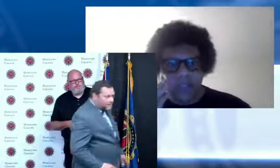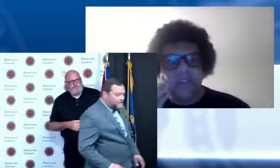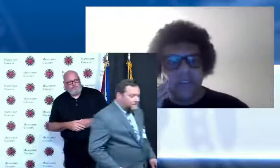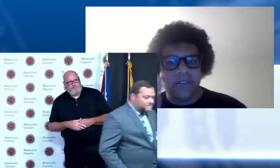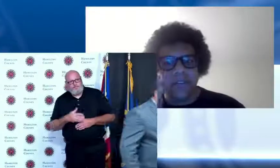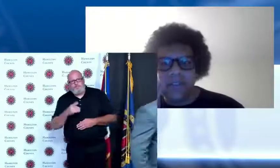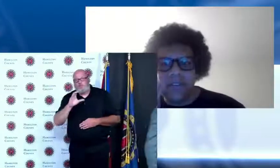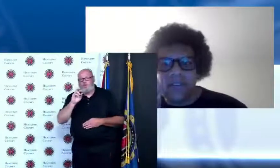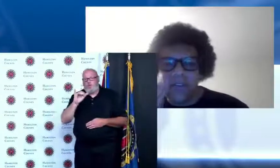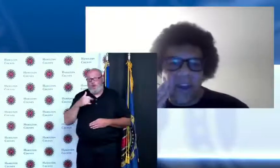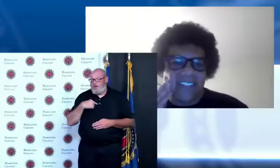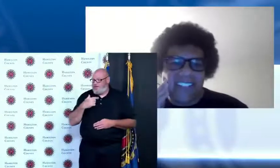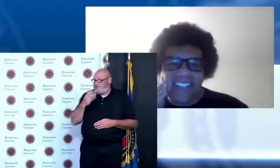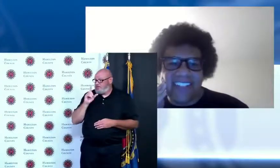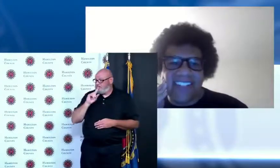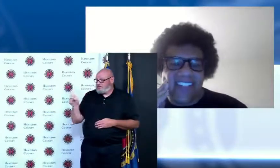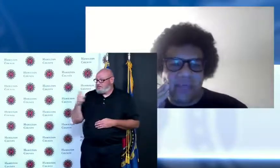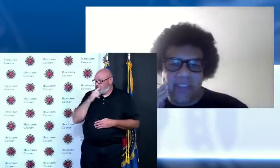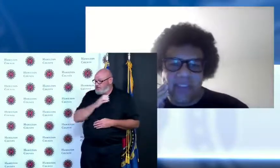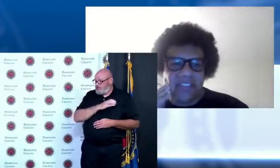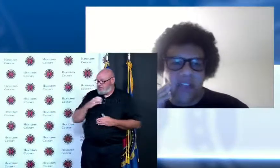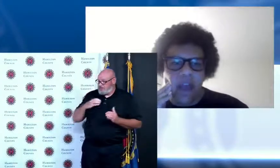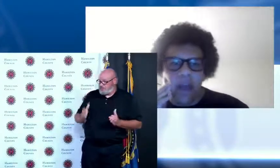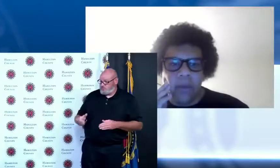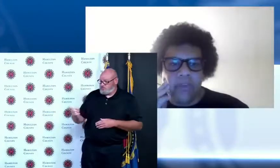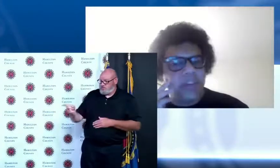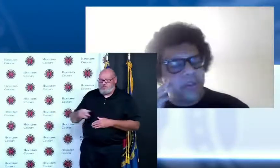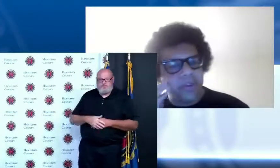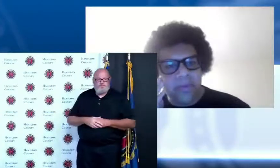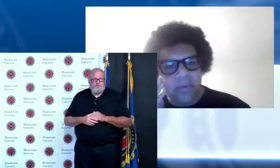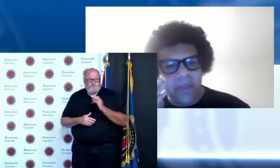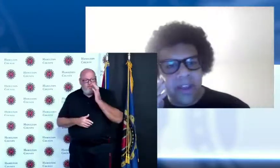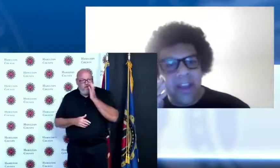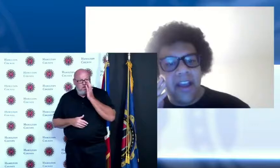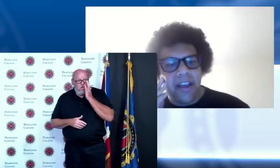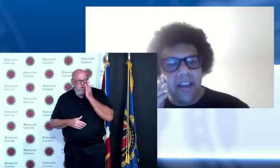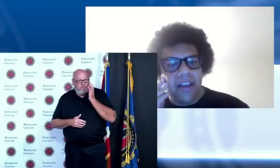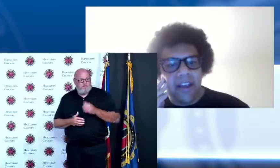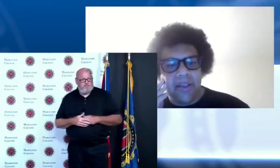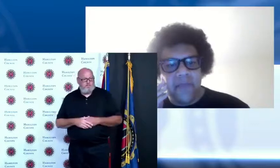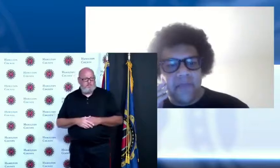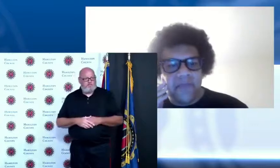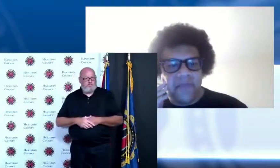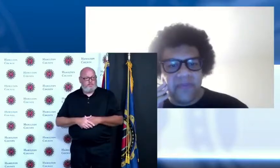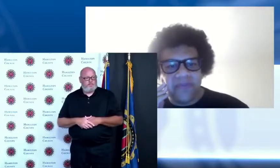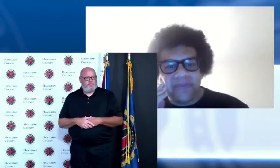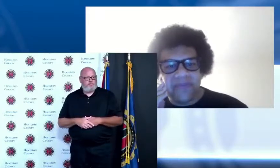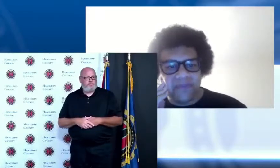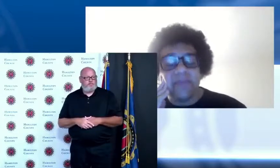just the craziness that's taking place yeah you saw it a little bit in the montage right